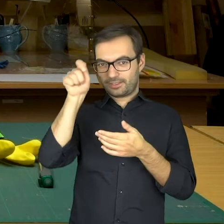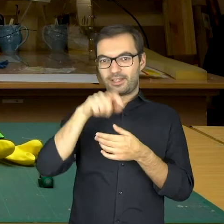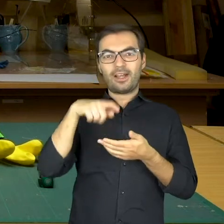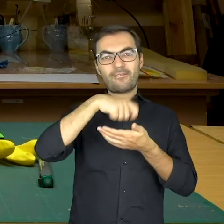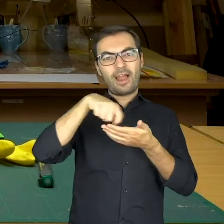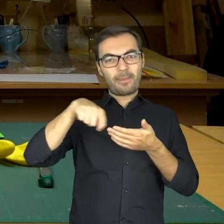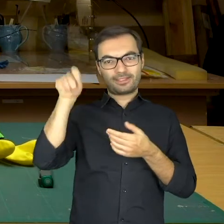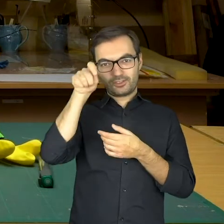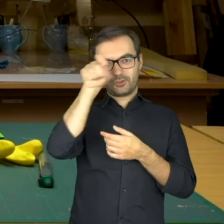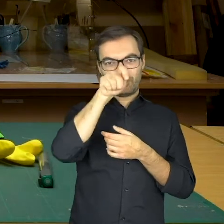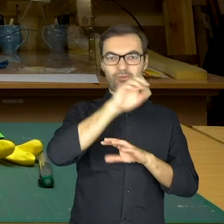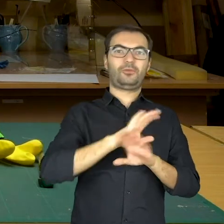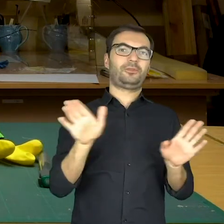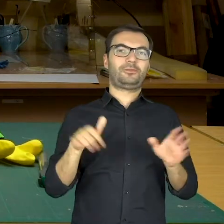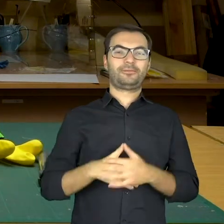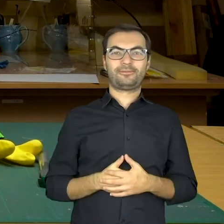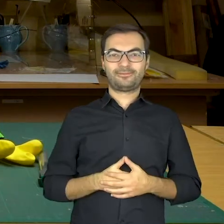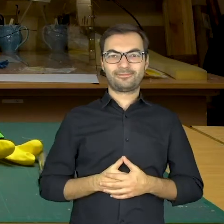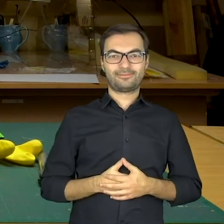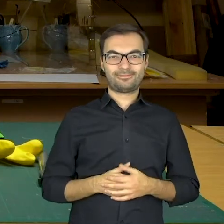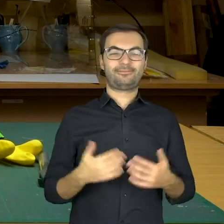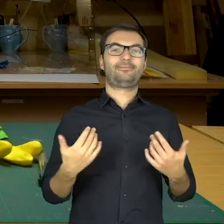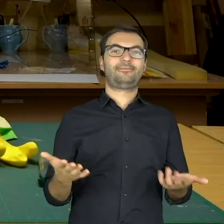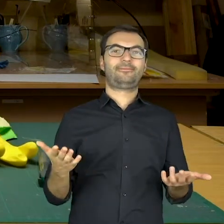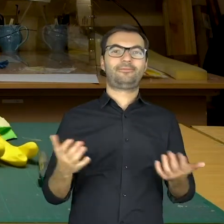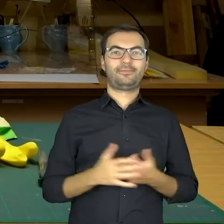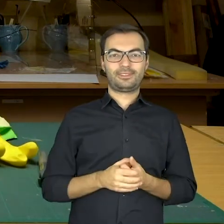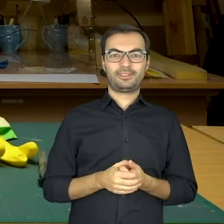with a marker. Yeah. so...